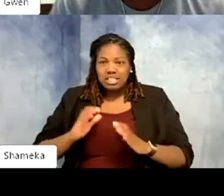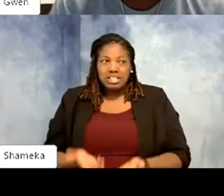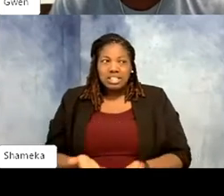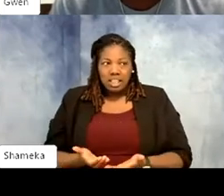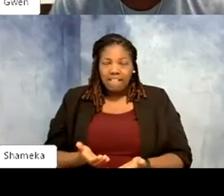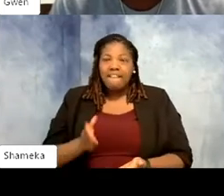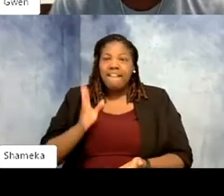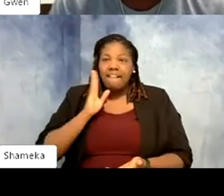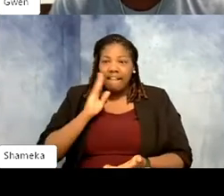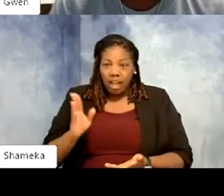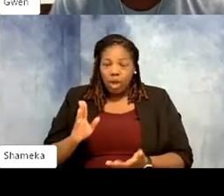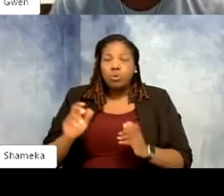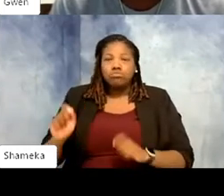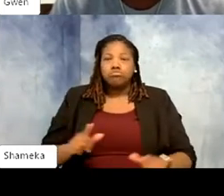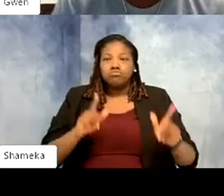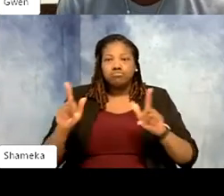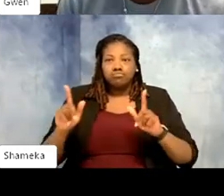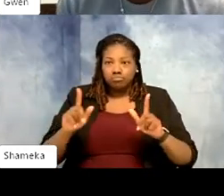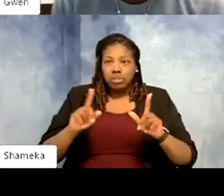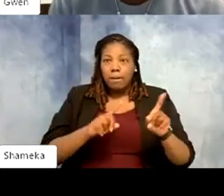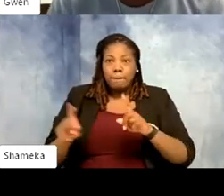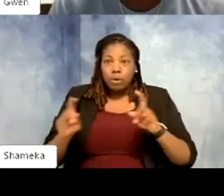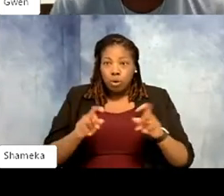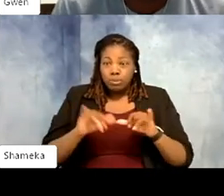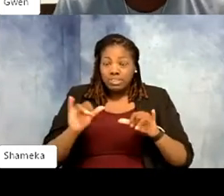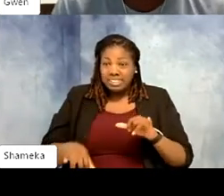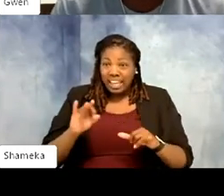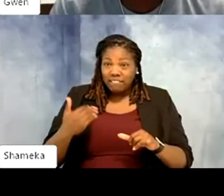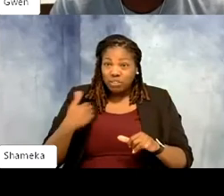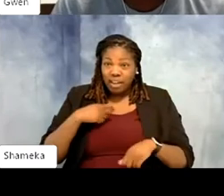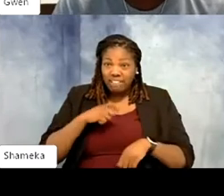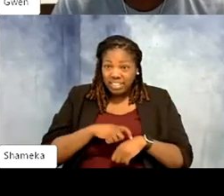launch our closing polls, but do stick around if you have the time because we are going to jump